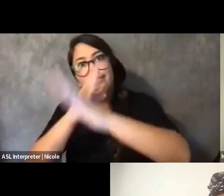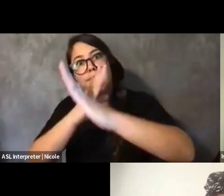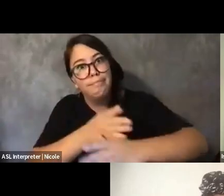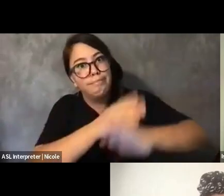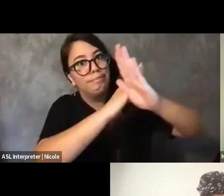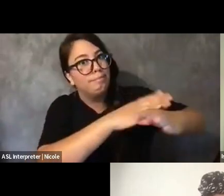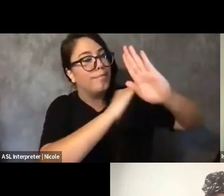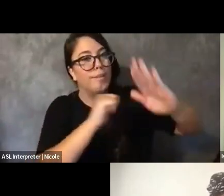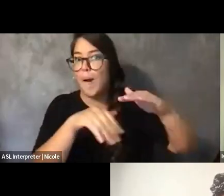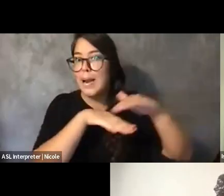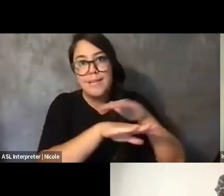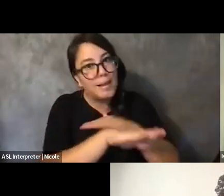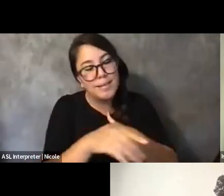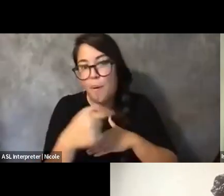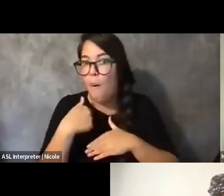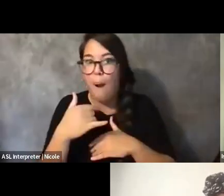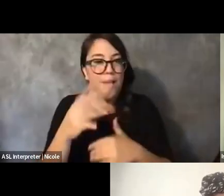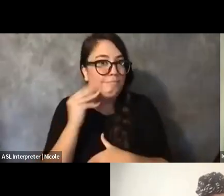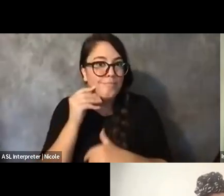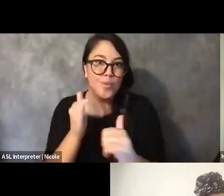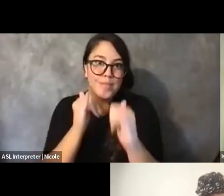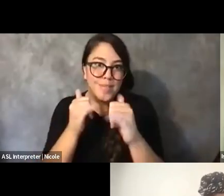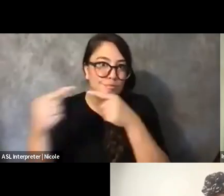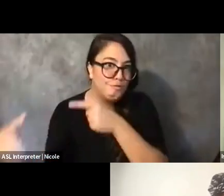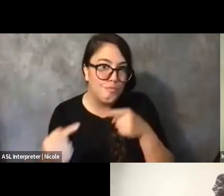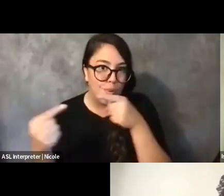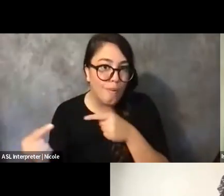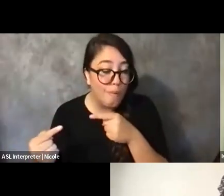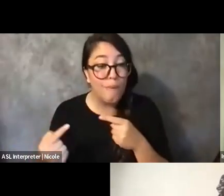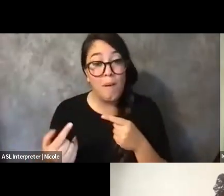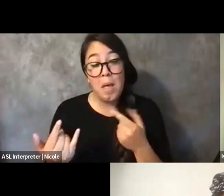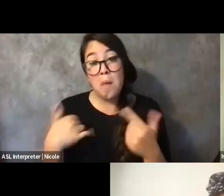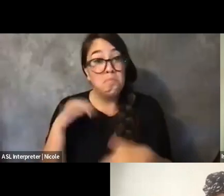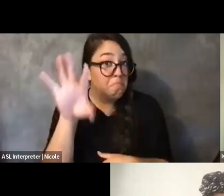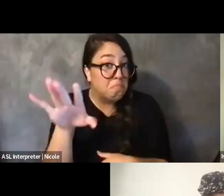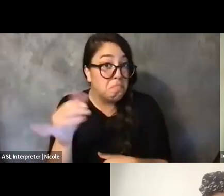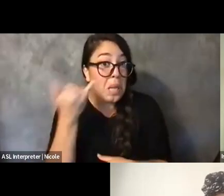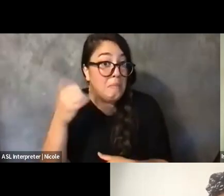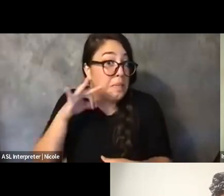I just want to add if it's helpful, maybe starting with in-person events. That's what I used to do.